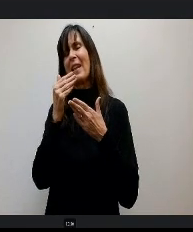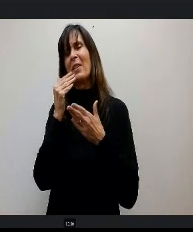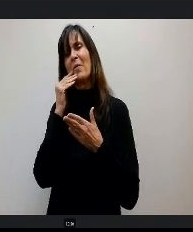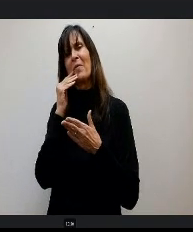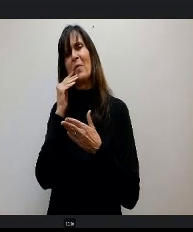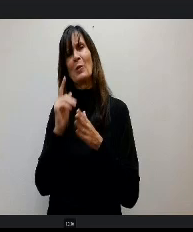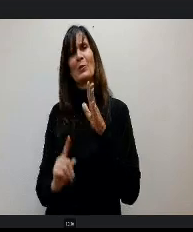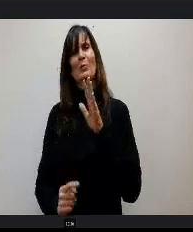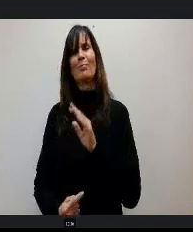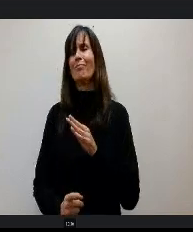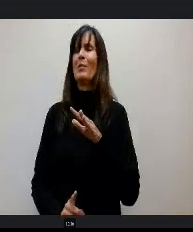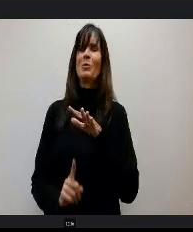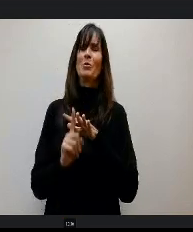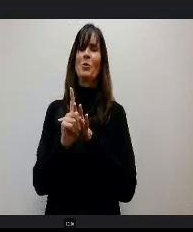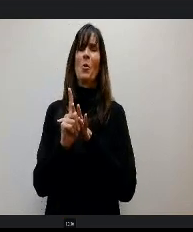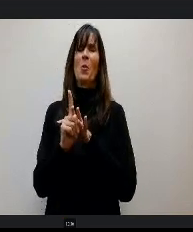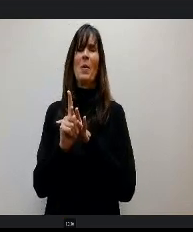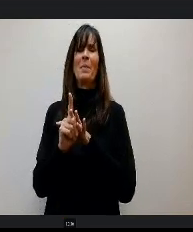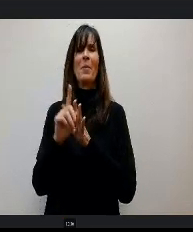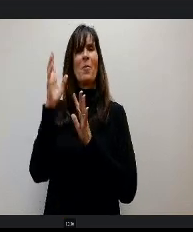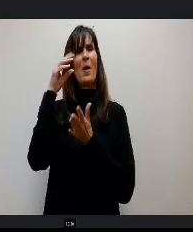so great to have student voice and hear your perspective. So let's give these guys a hand.